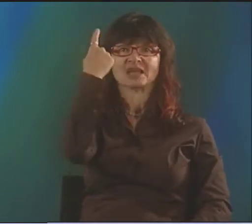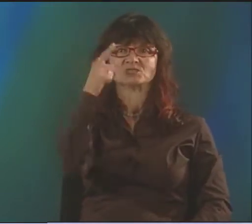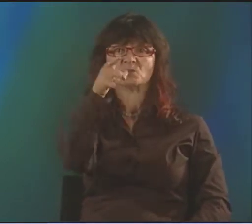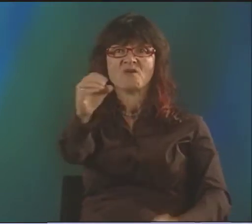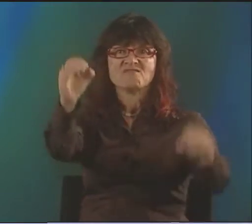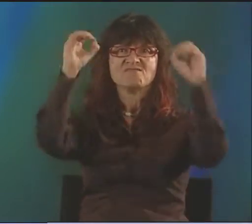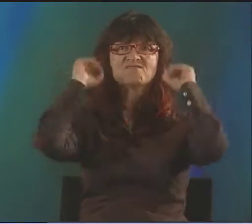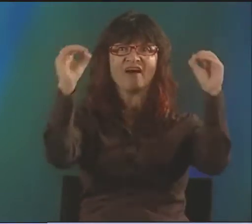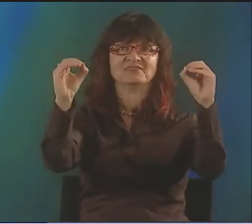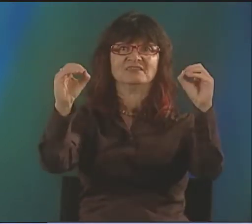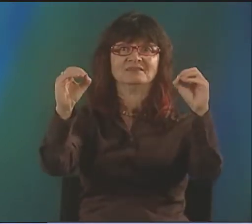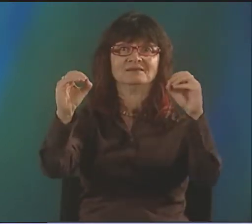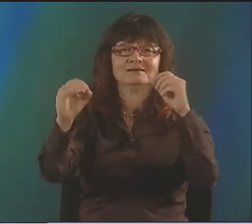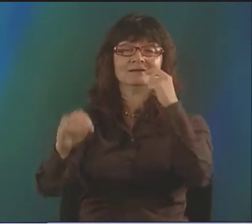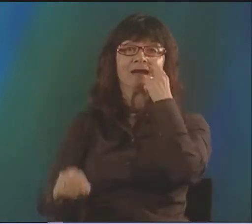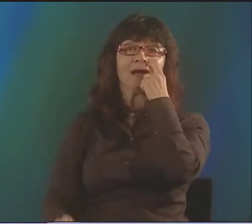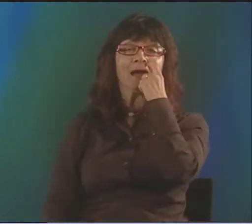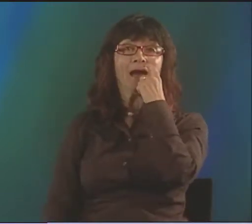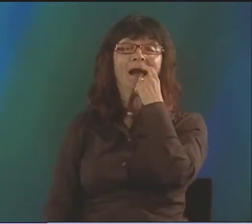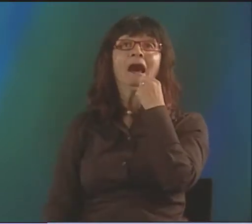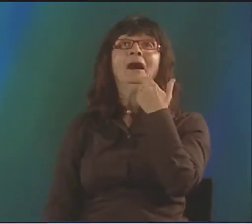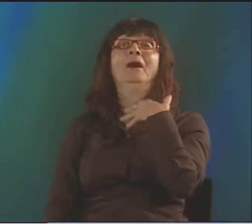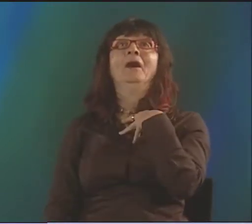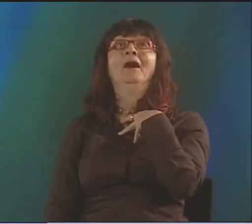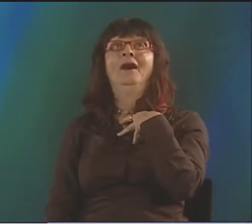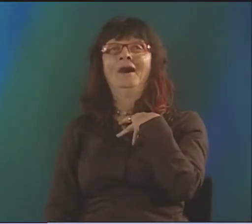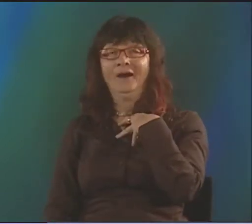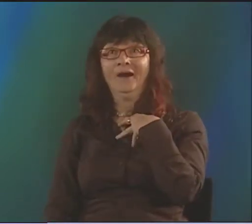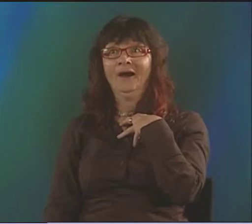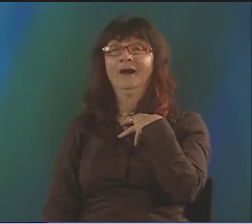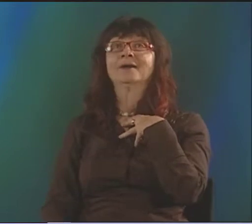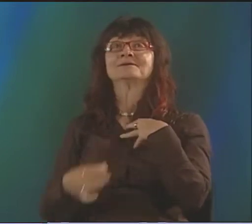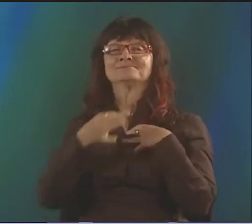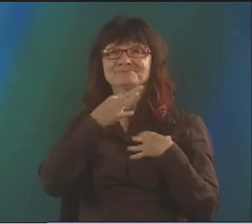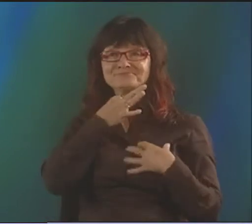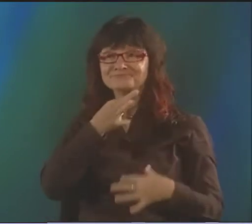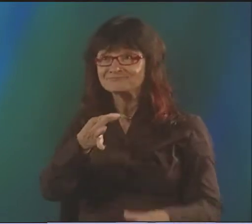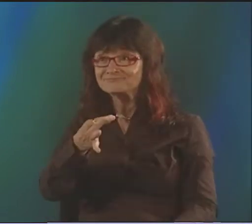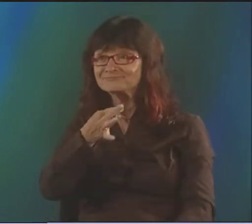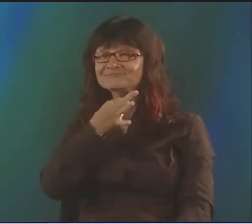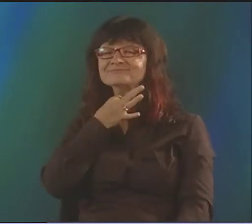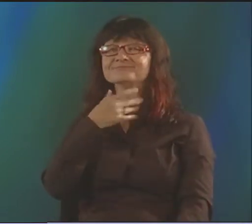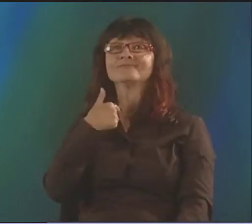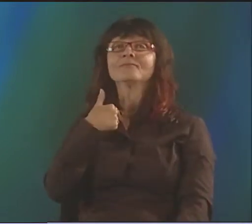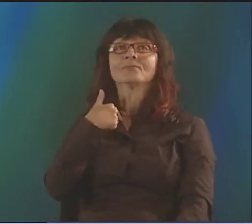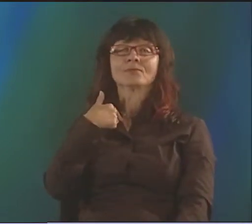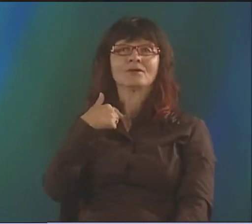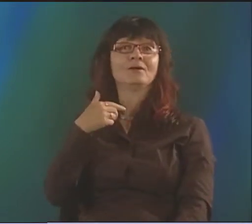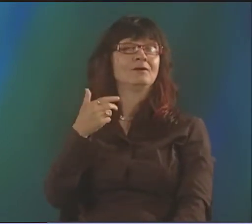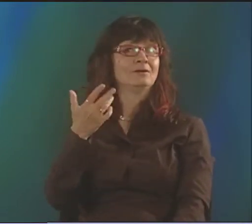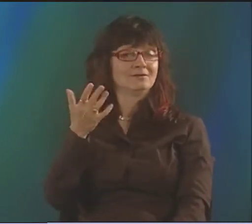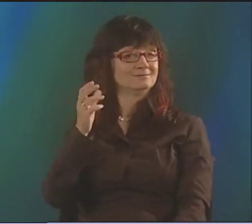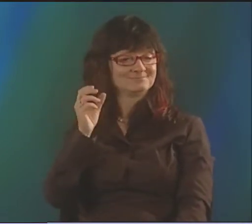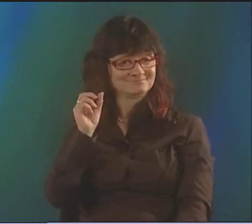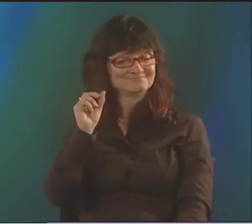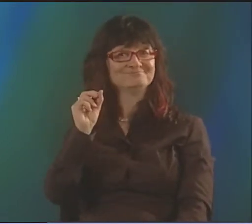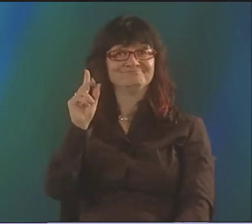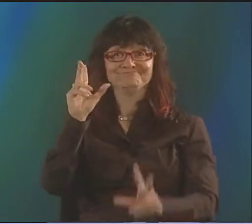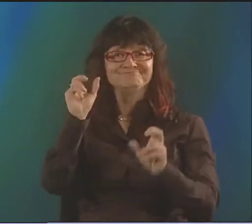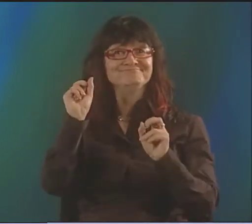"AND I'M SURE THAT 90% OF US DON'T UNDERSTAND YOU IN THIS AUDIENCE." AND I WAS SO TAKEN ABACK BY THAT.